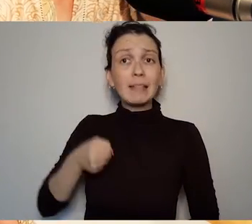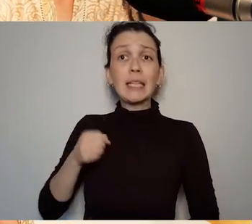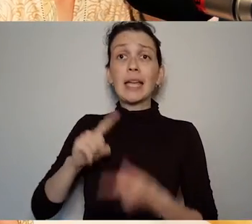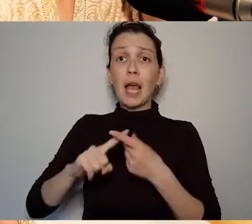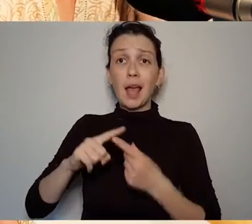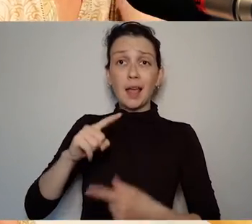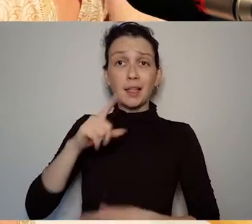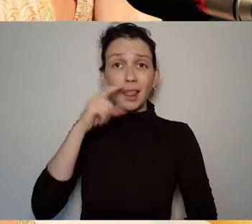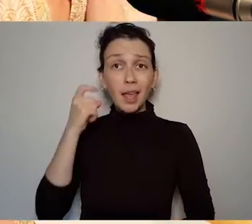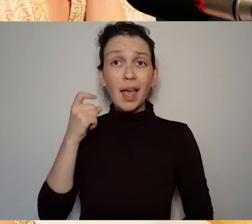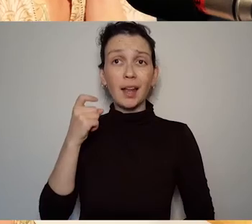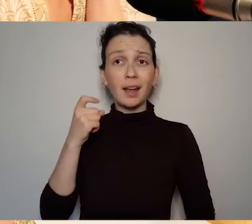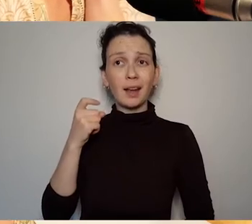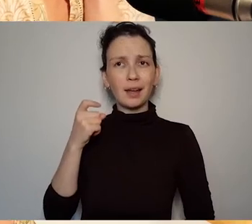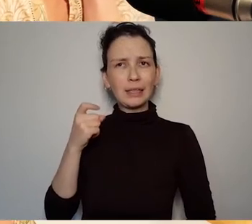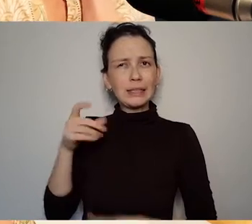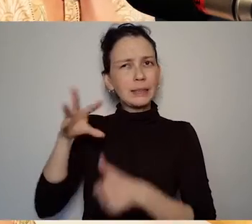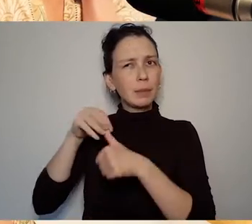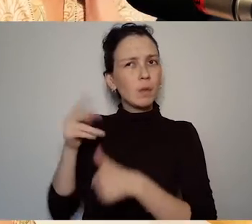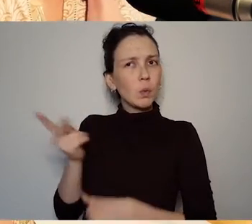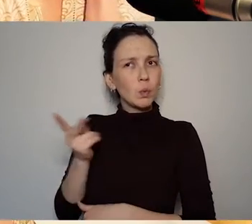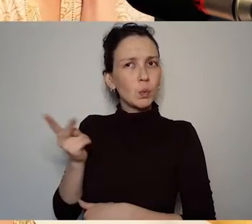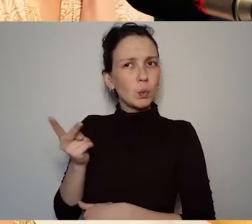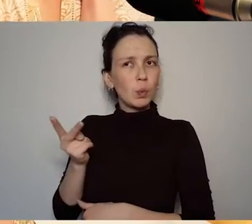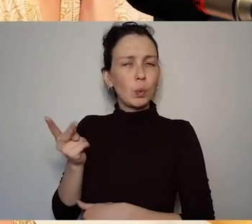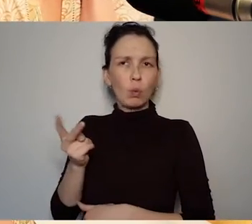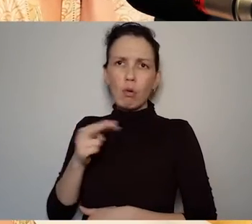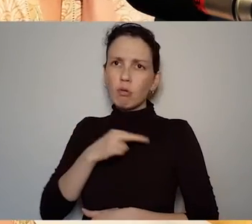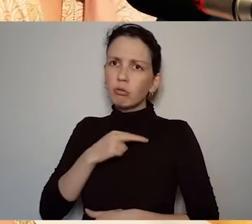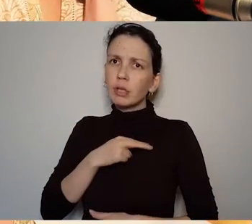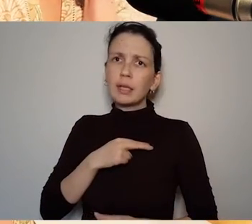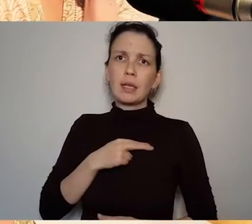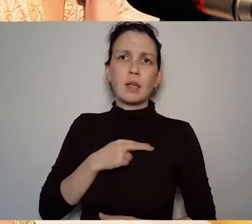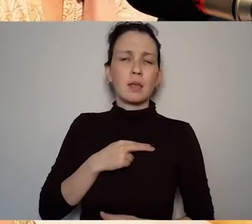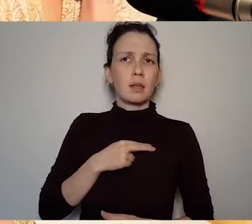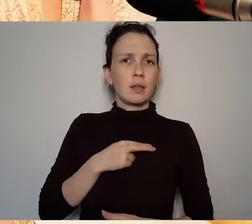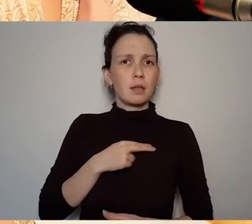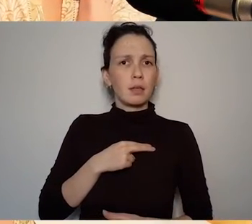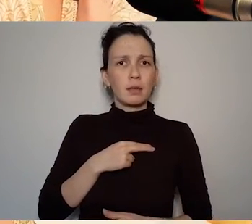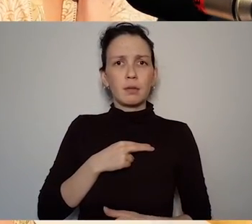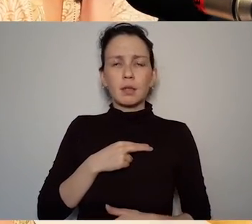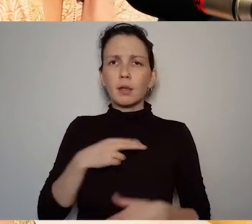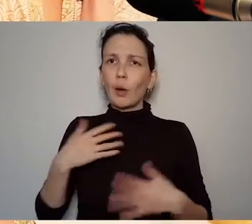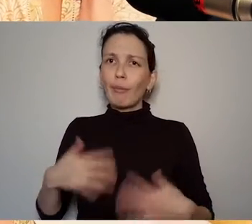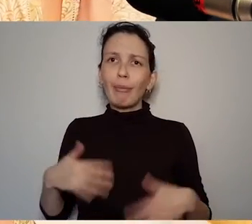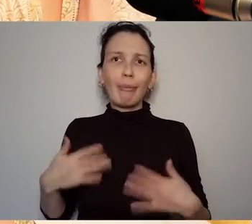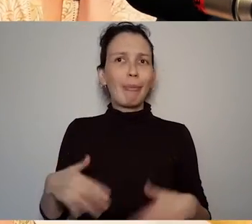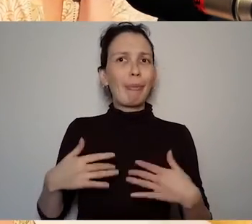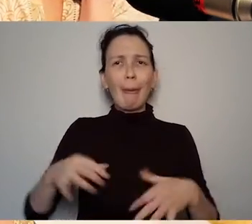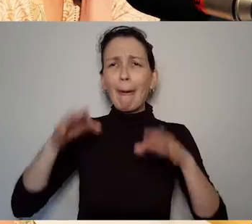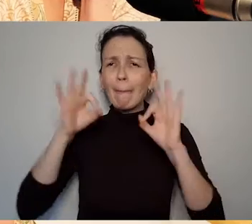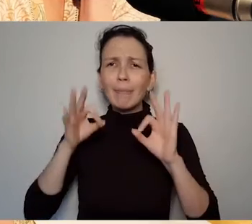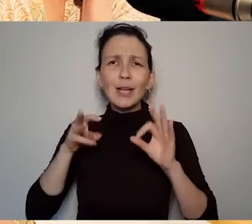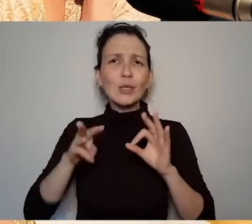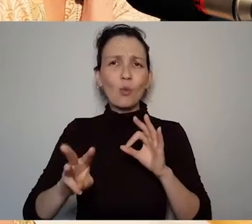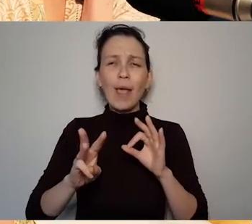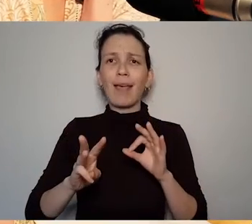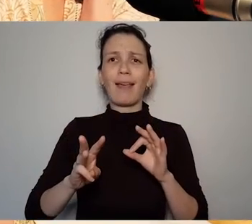have a really extraordinarily wonderful way of working and teaching us and Amanda who's